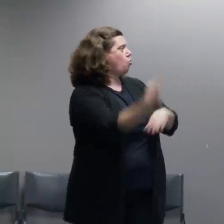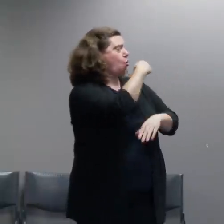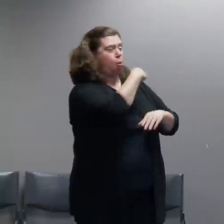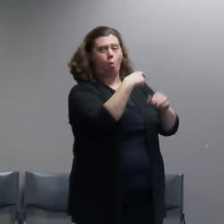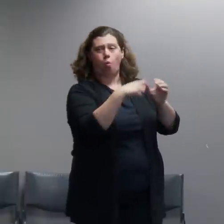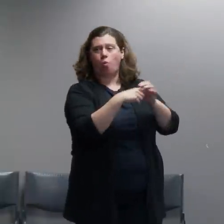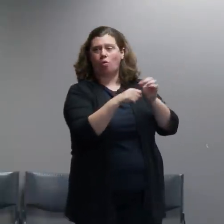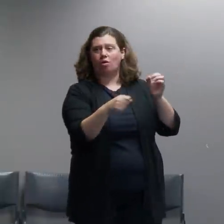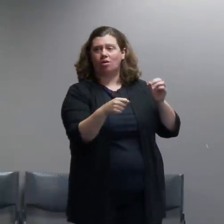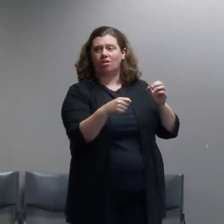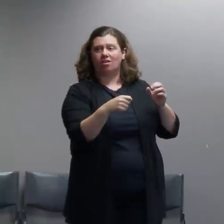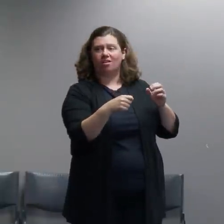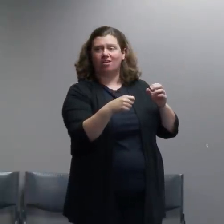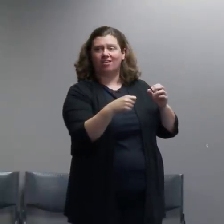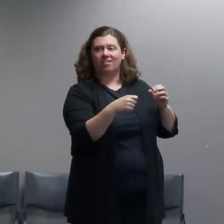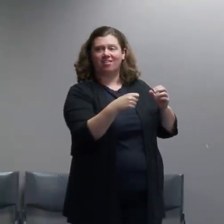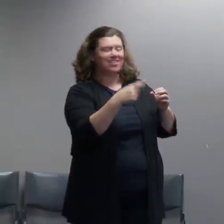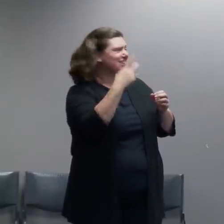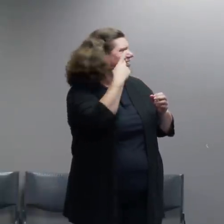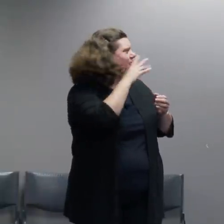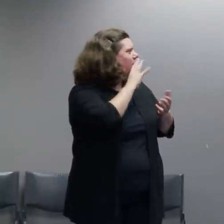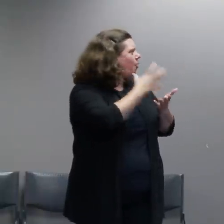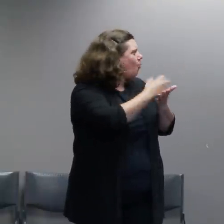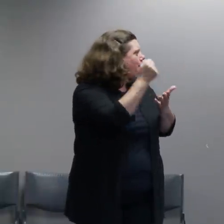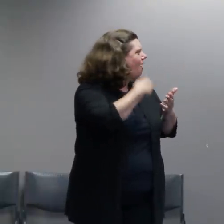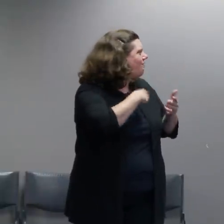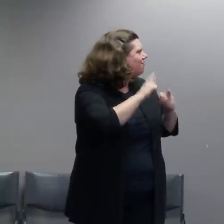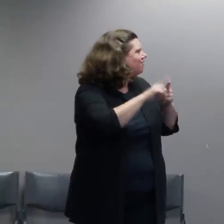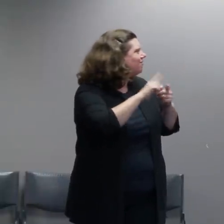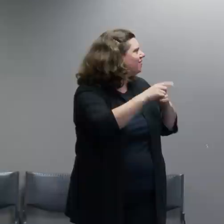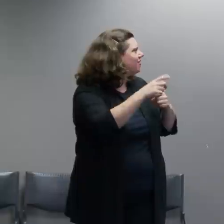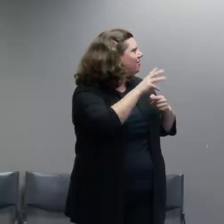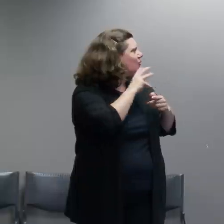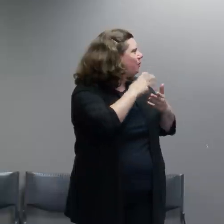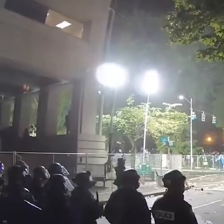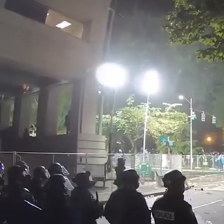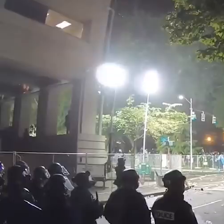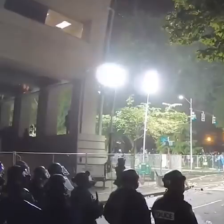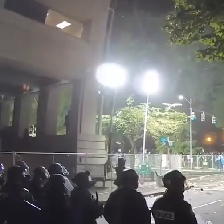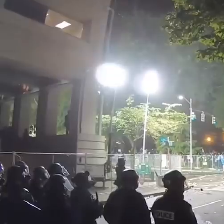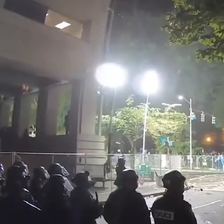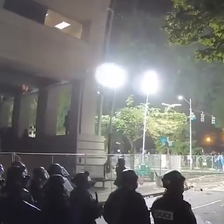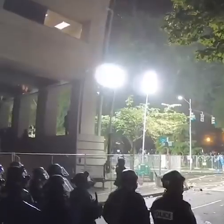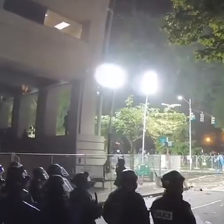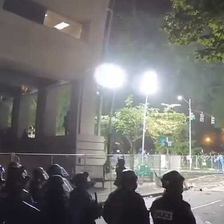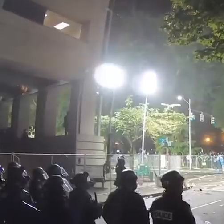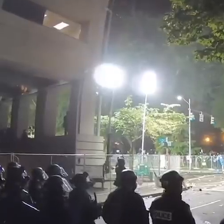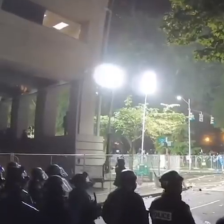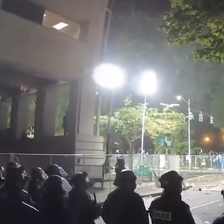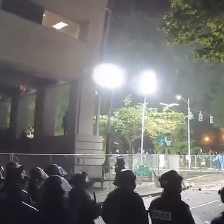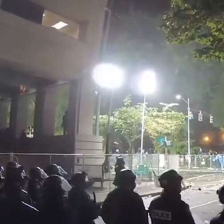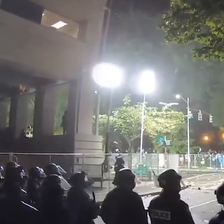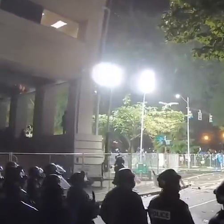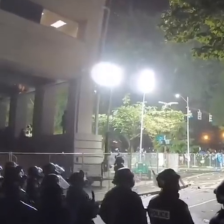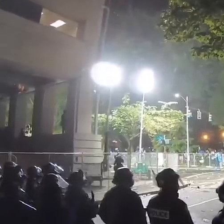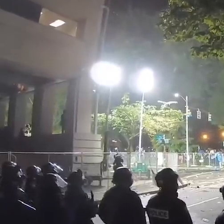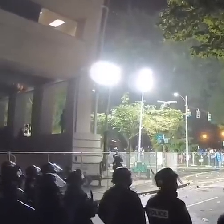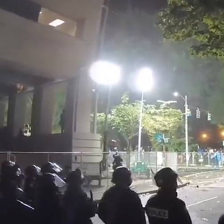as they hit the ground don't break. Normally a pretty flimsy plastic water bottle like that